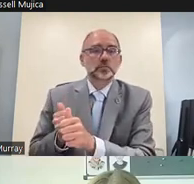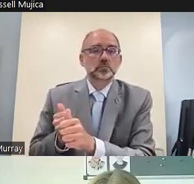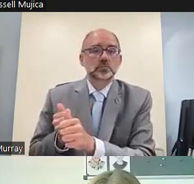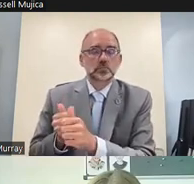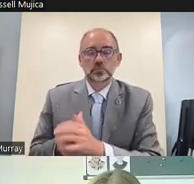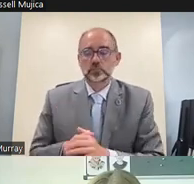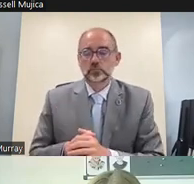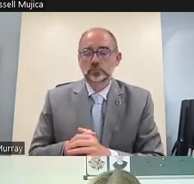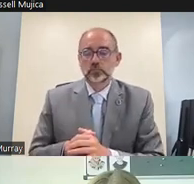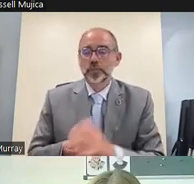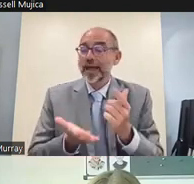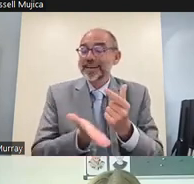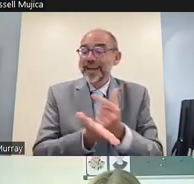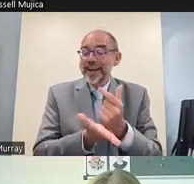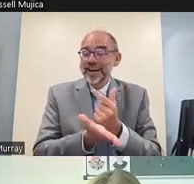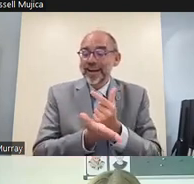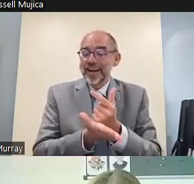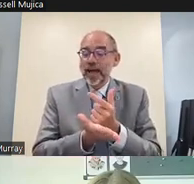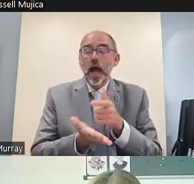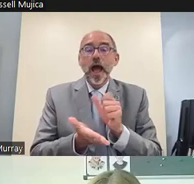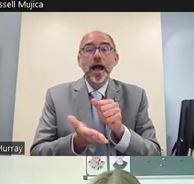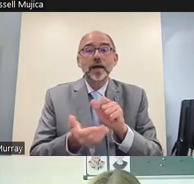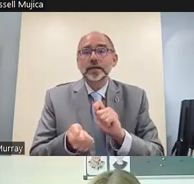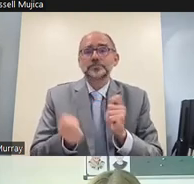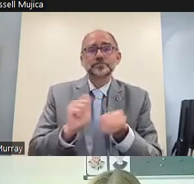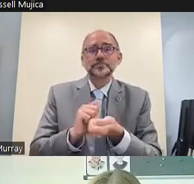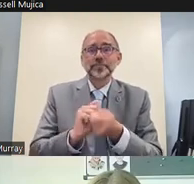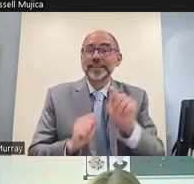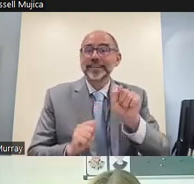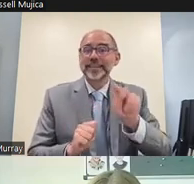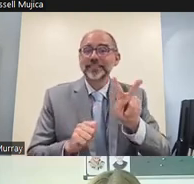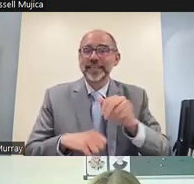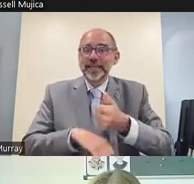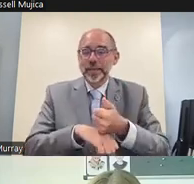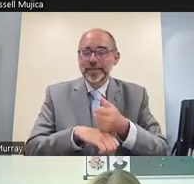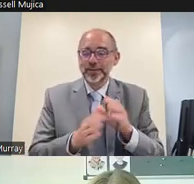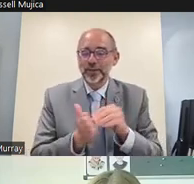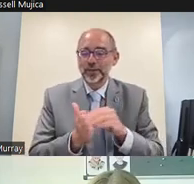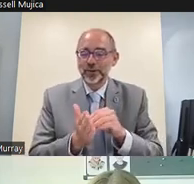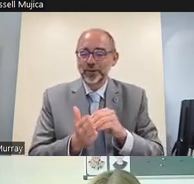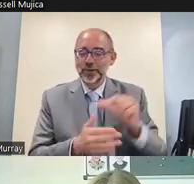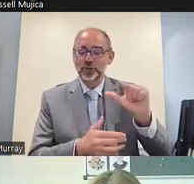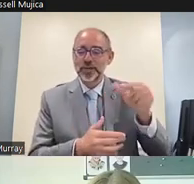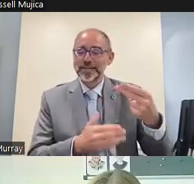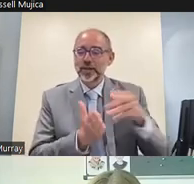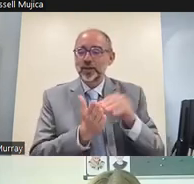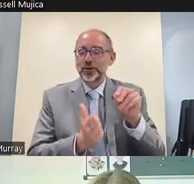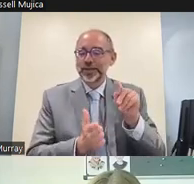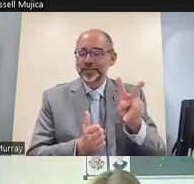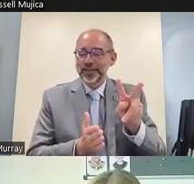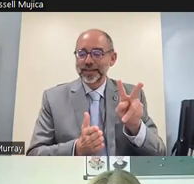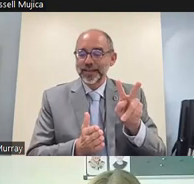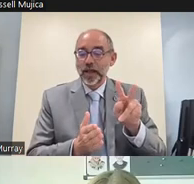in ghana learning continued through television learning via a gh learning tv program